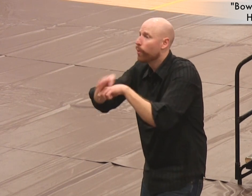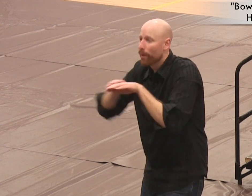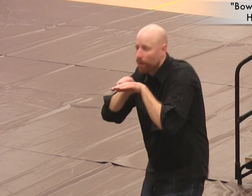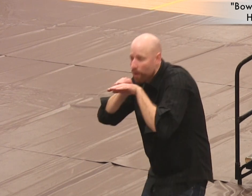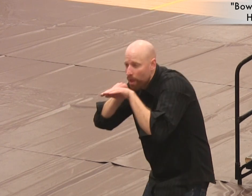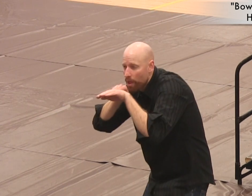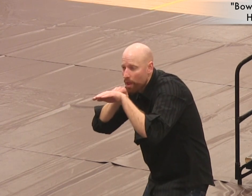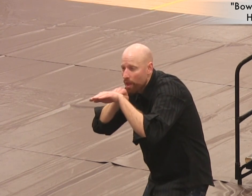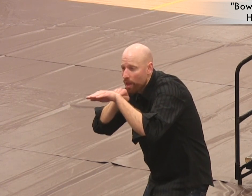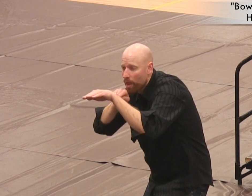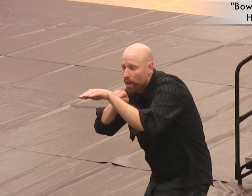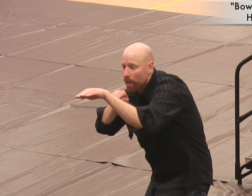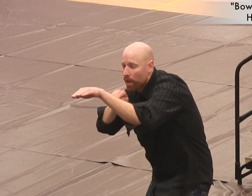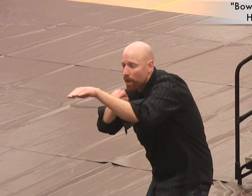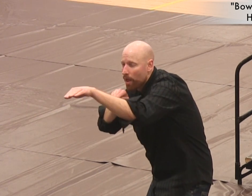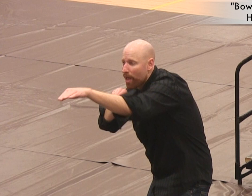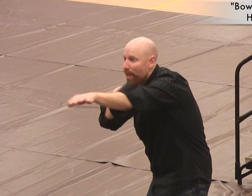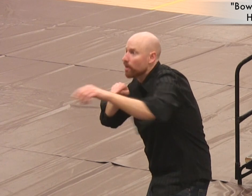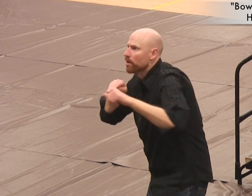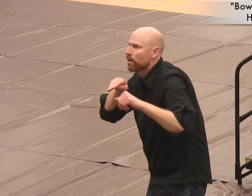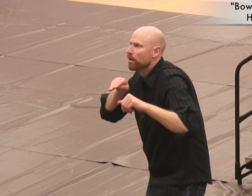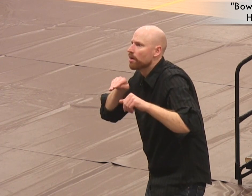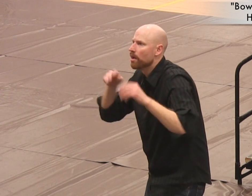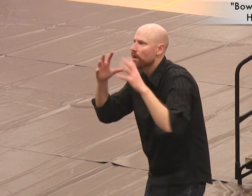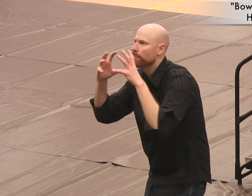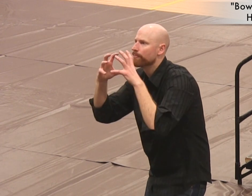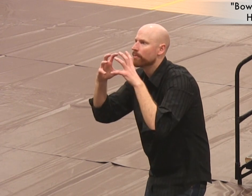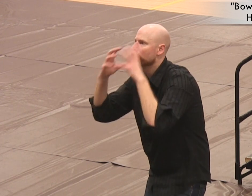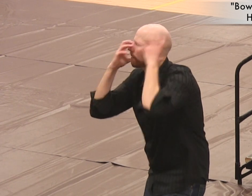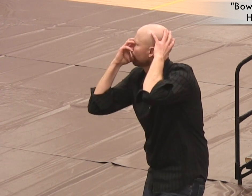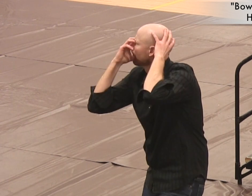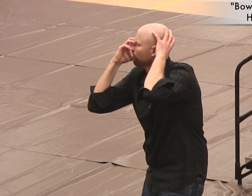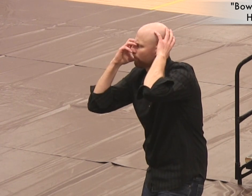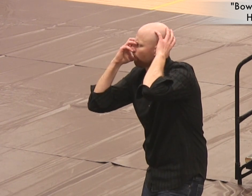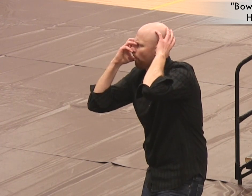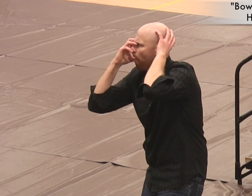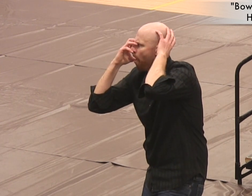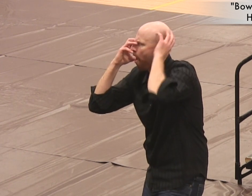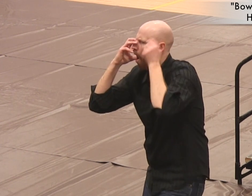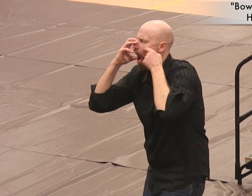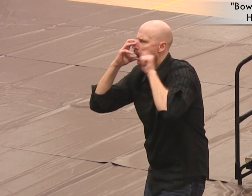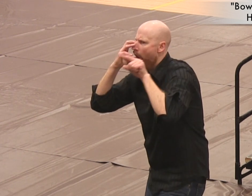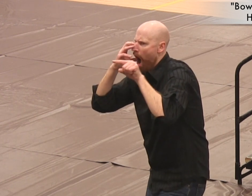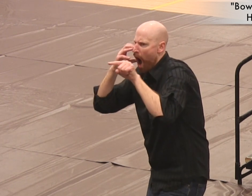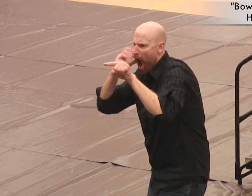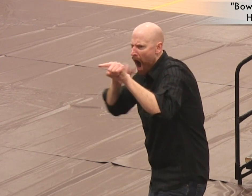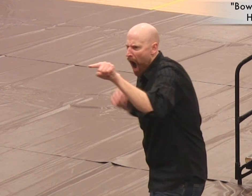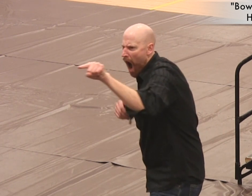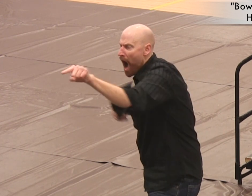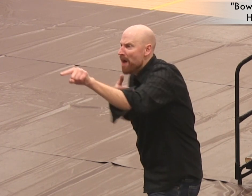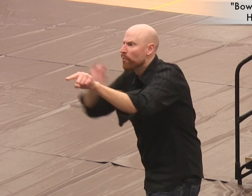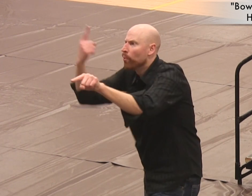the bowling ball surveyed his opponent: At the other end of the wooden lane stood